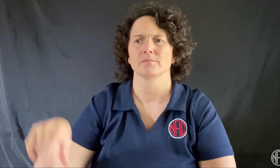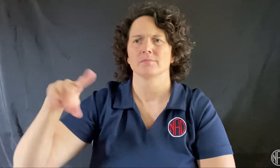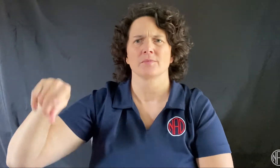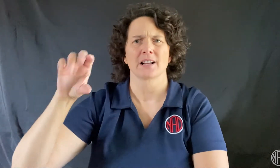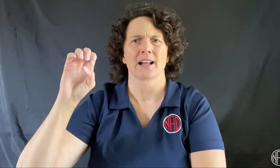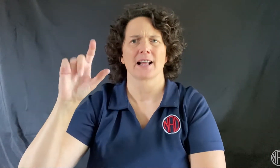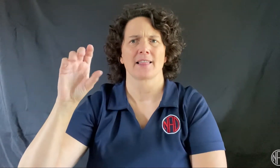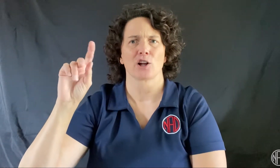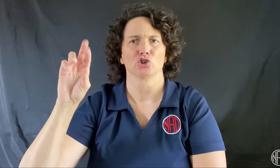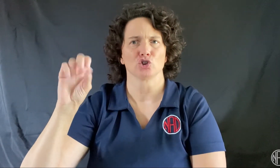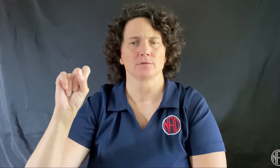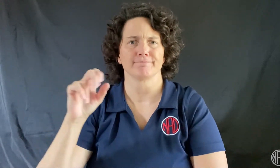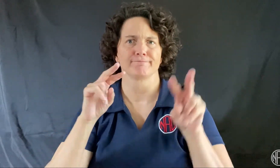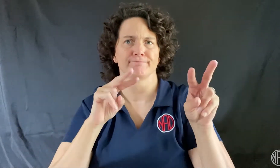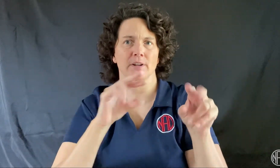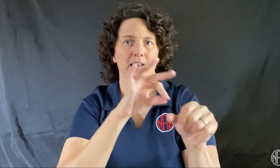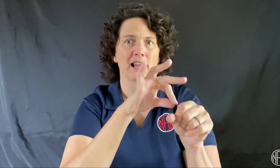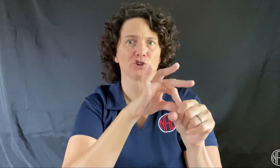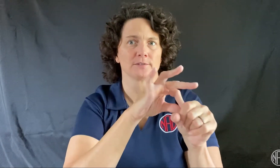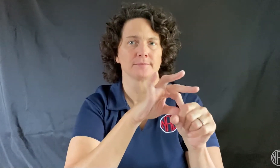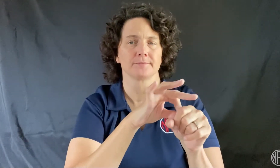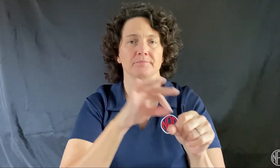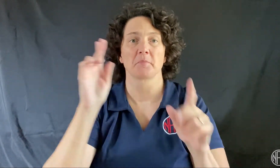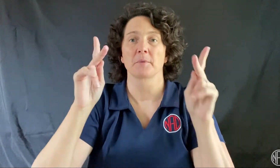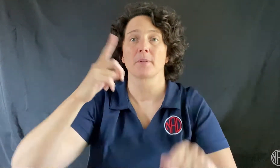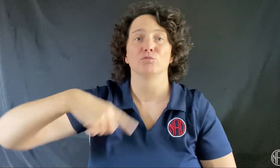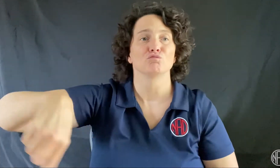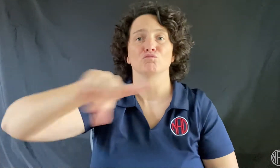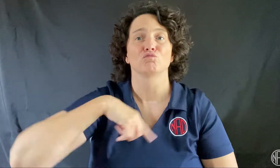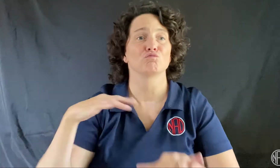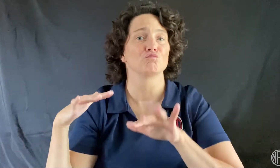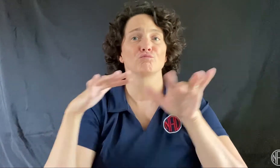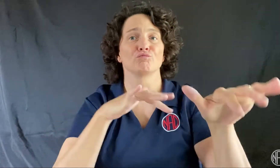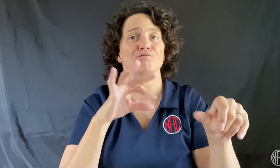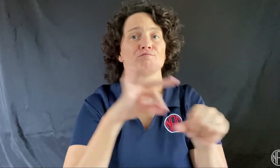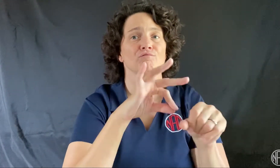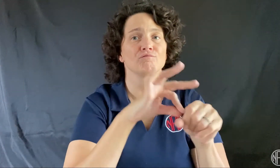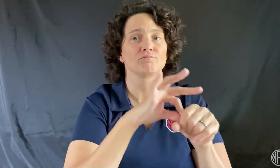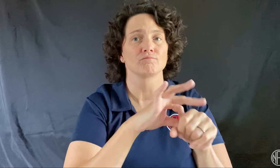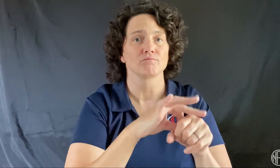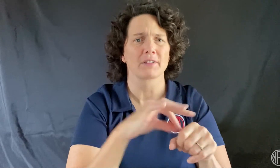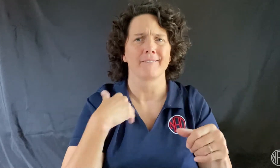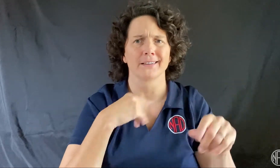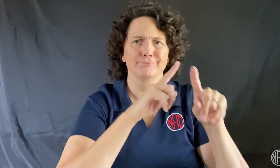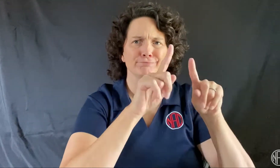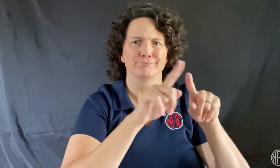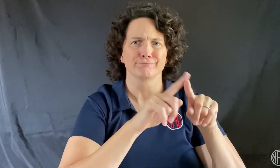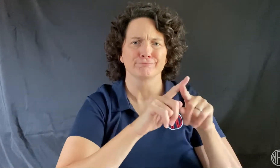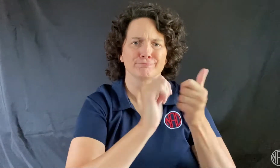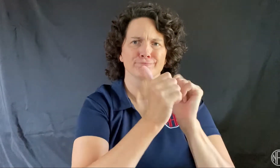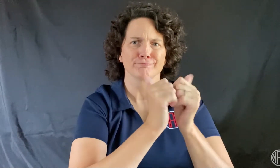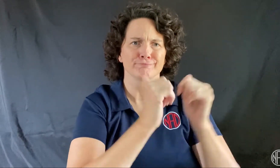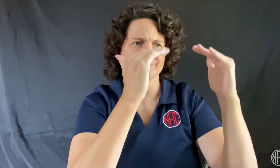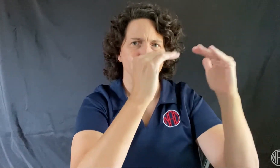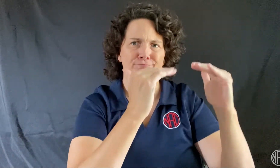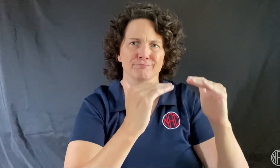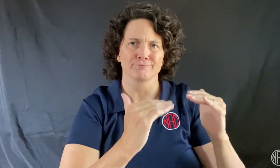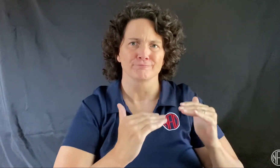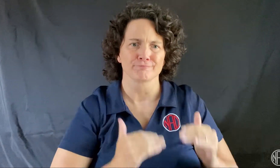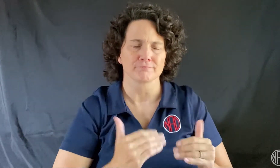When you go to vote, you will vote for many races --